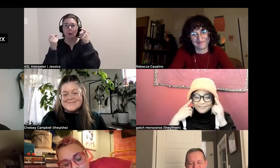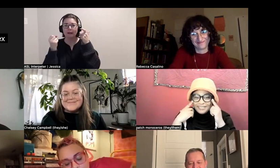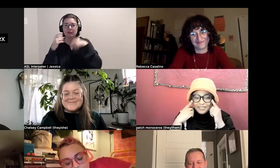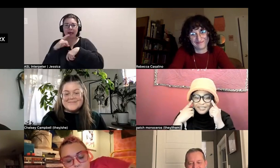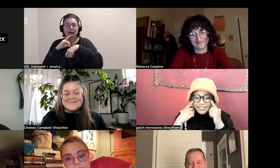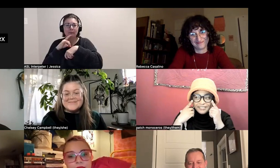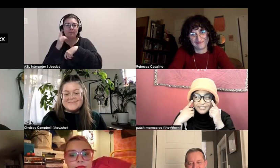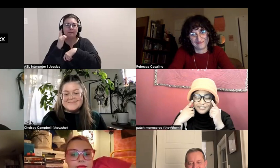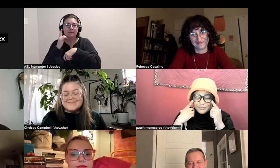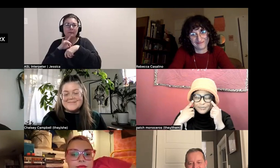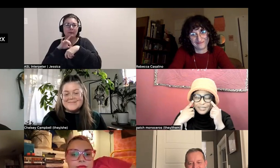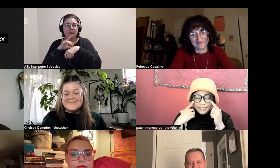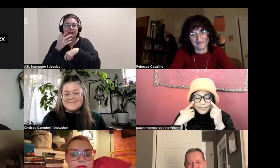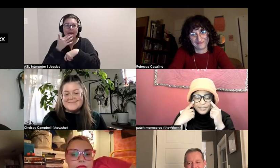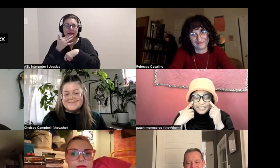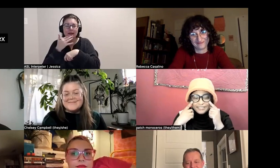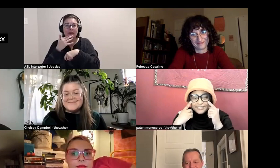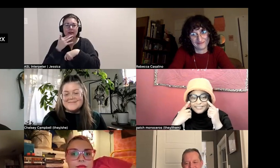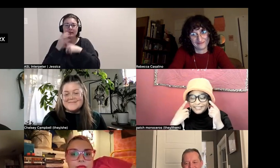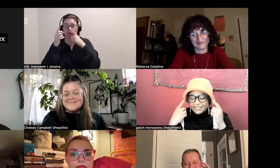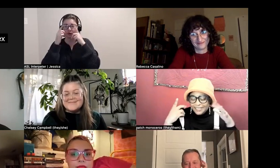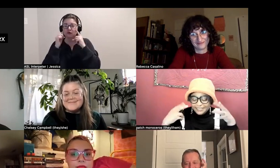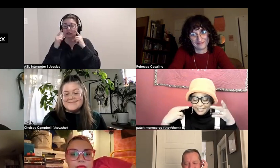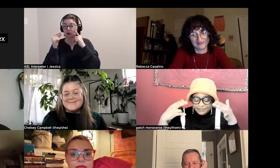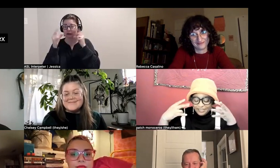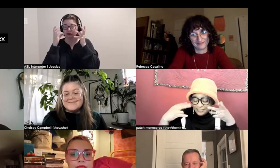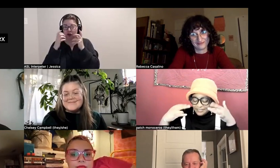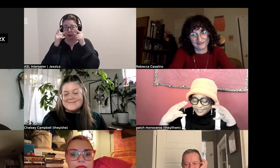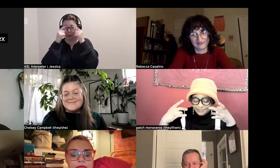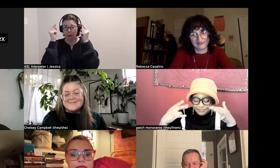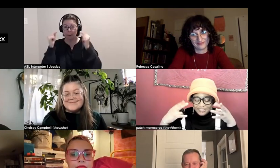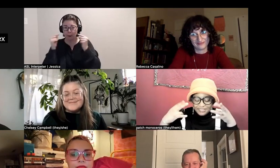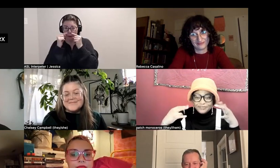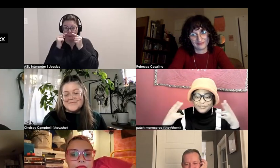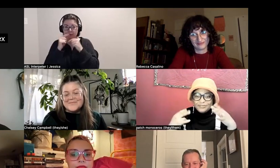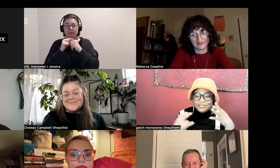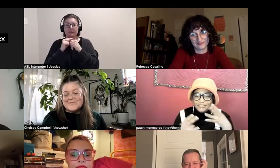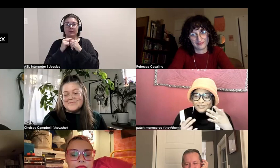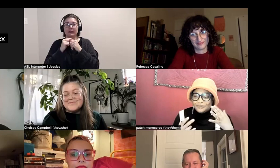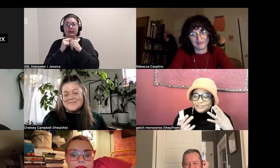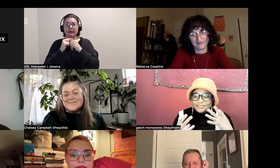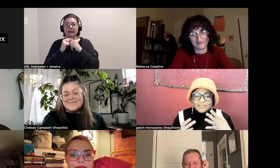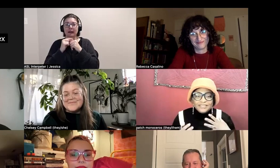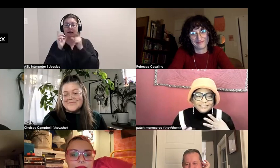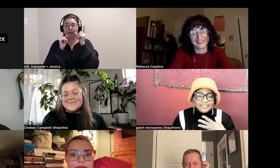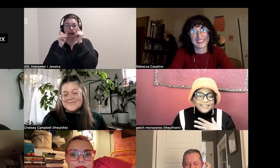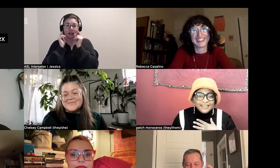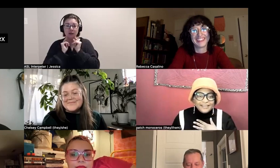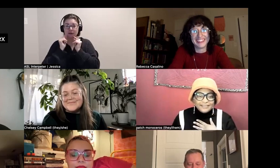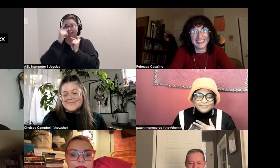I have dark green rounded squared glasses, and like various bits of jewelry pierced into holes of my face